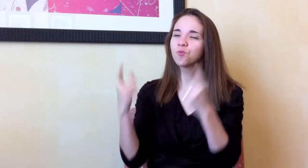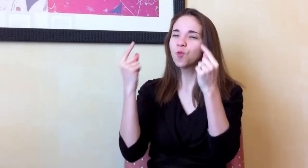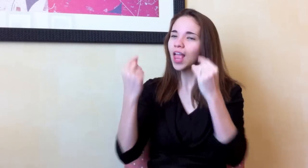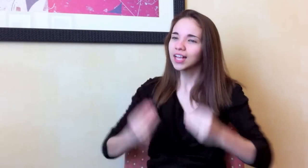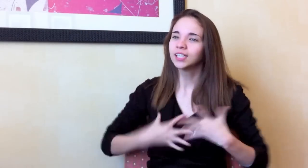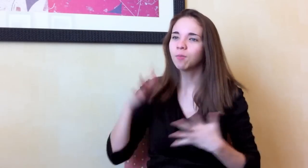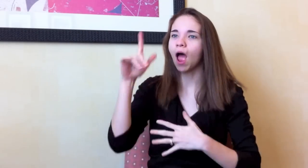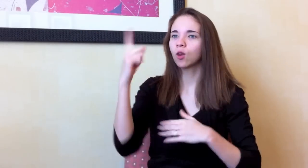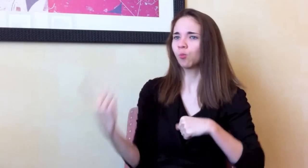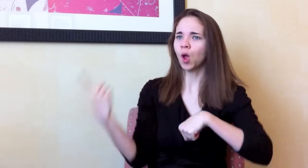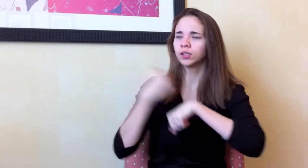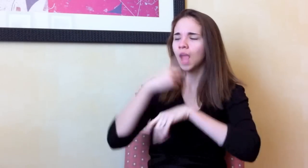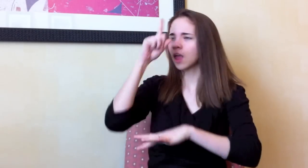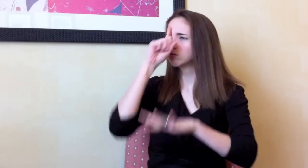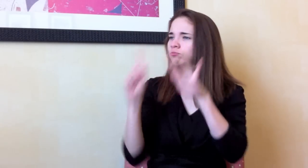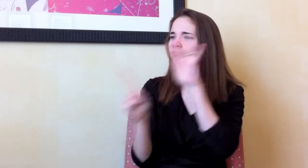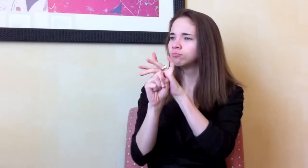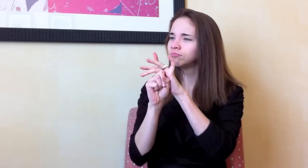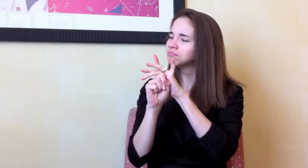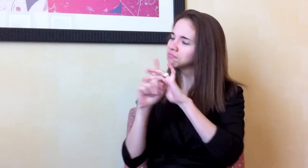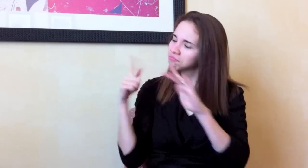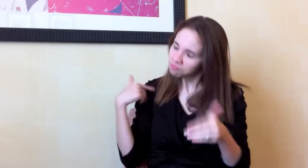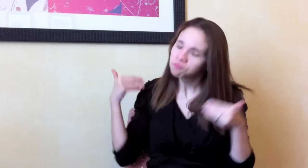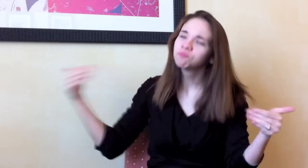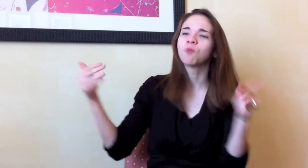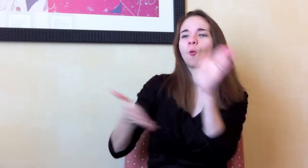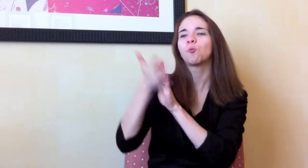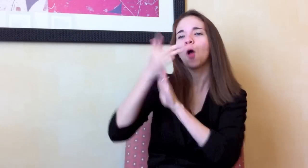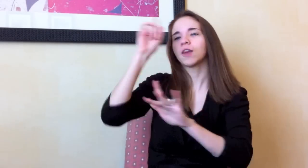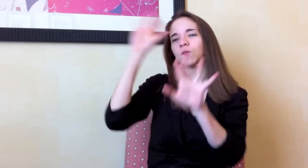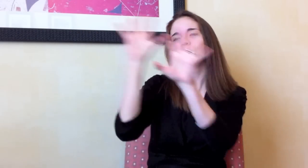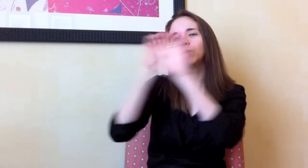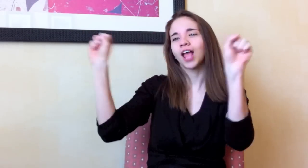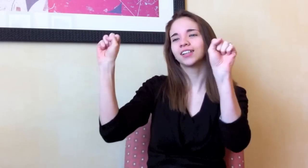What inspired you to one day to run for President?